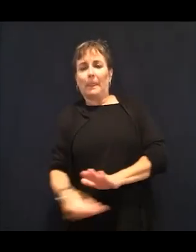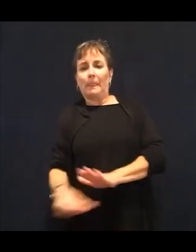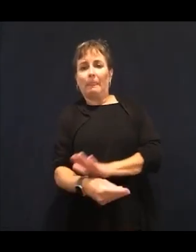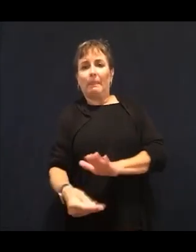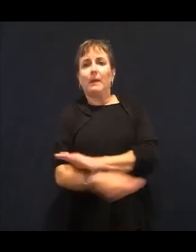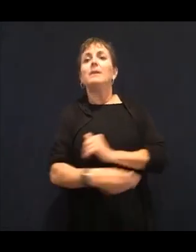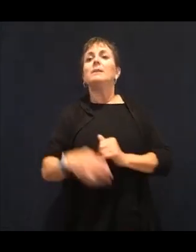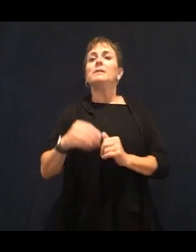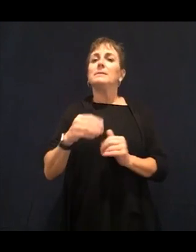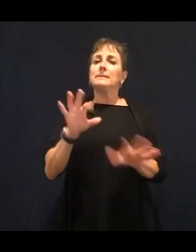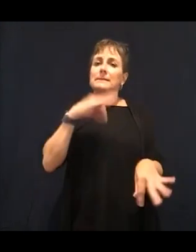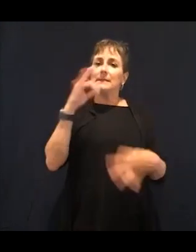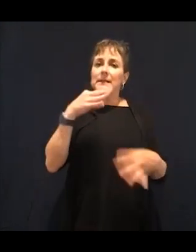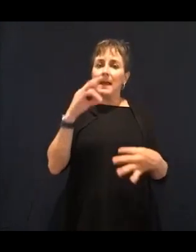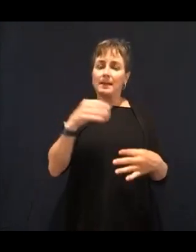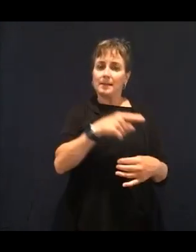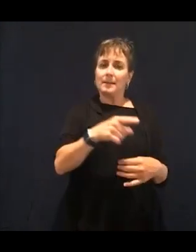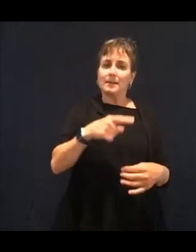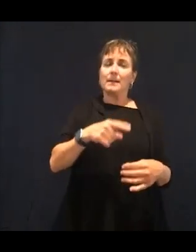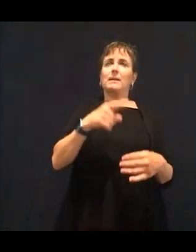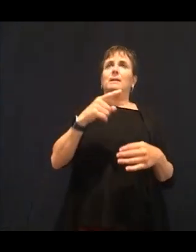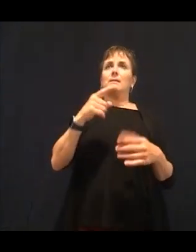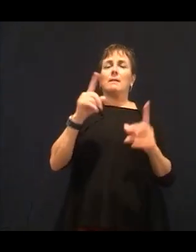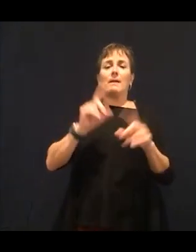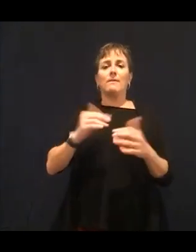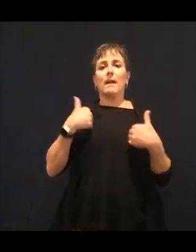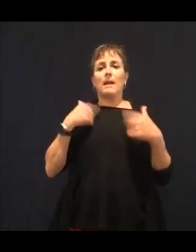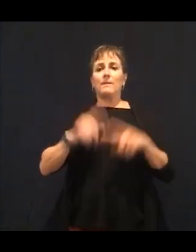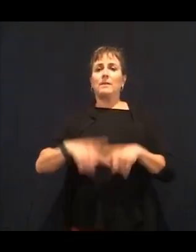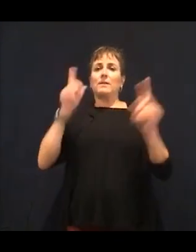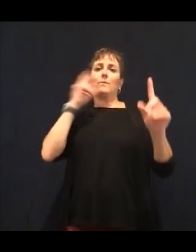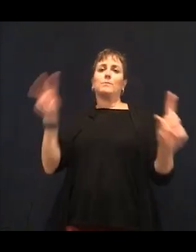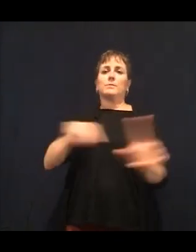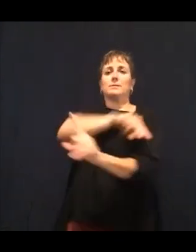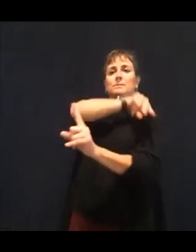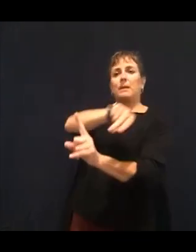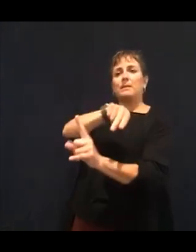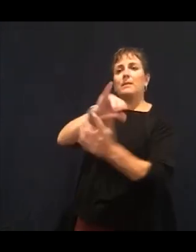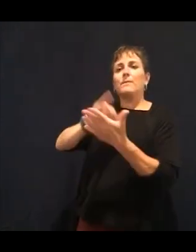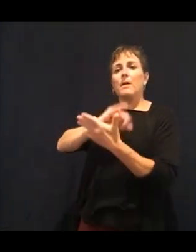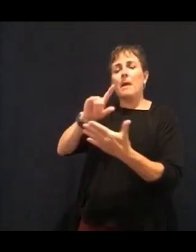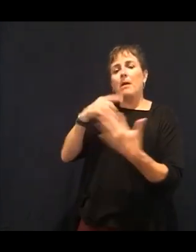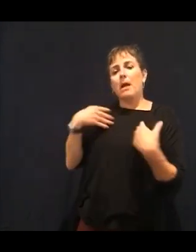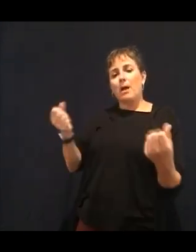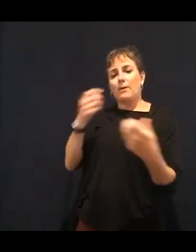view with my clients. I use this tactic of emptying your cup right.